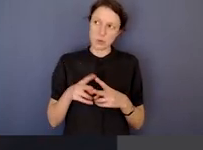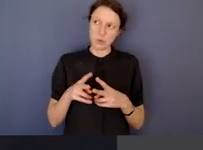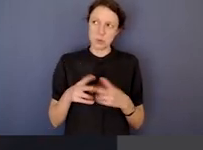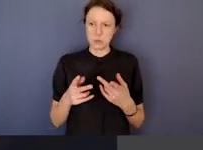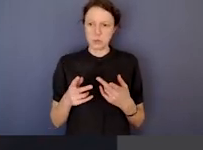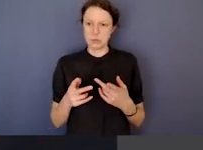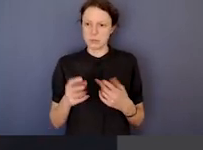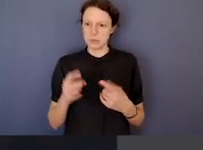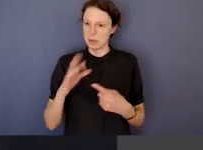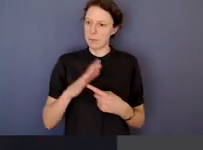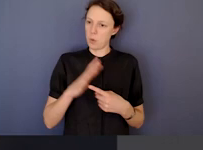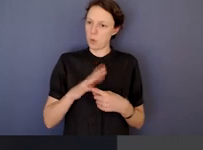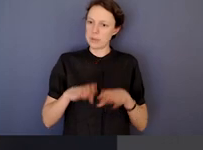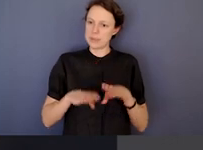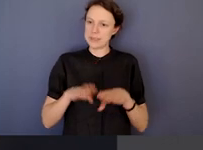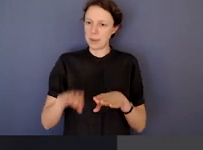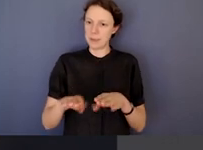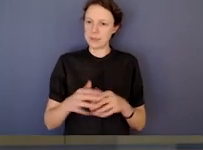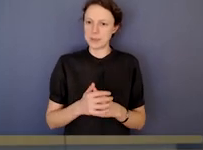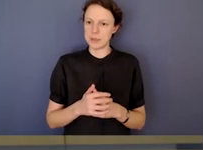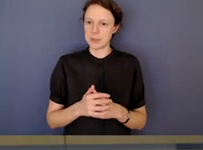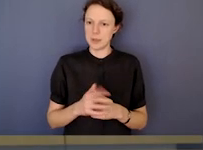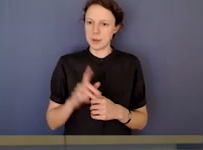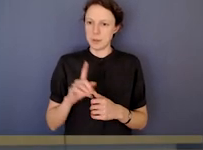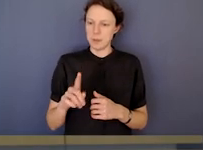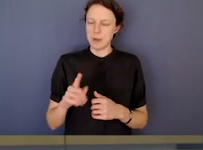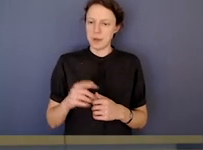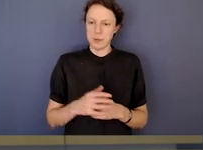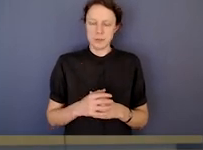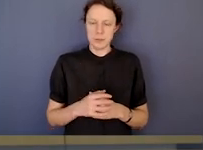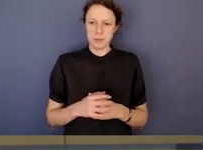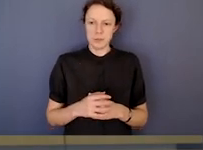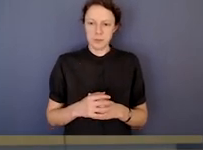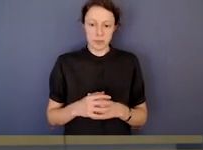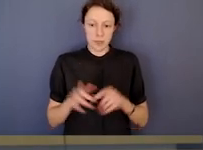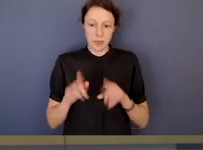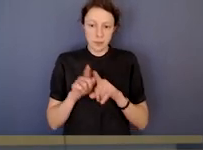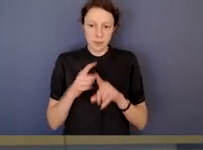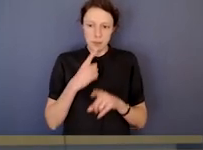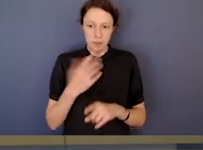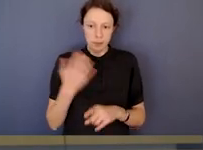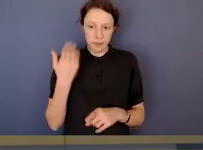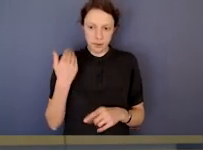but really as I concluded my opening remarks,